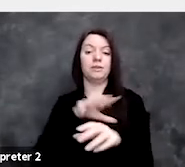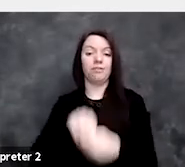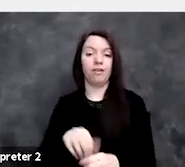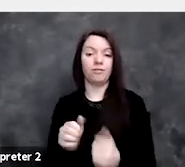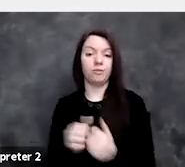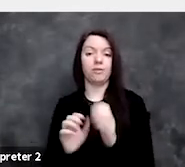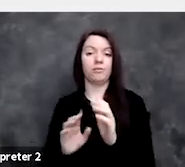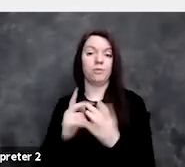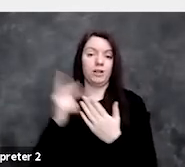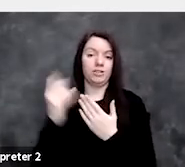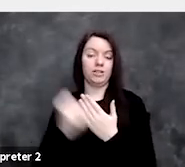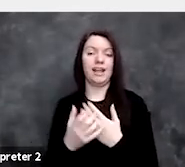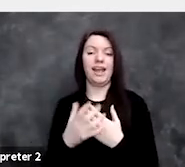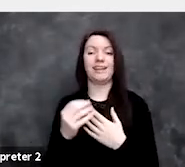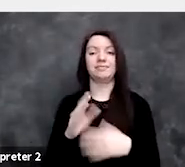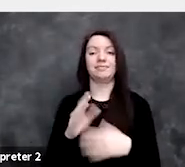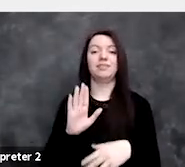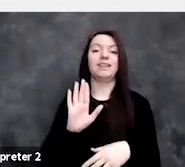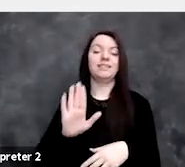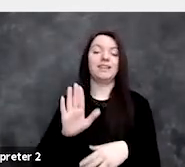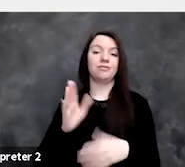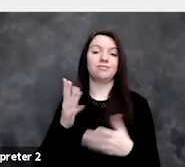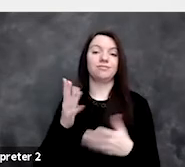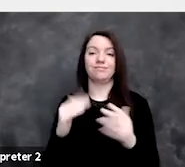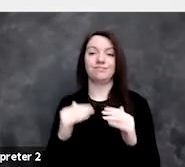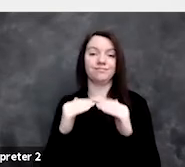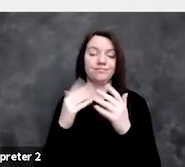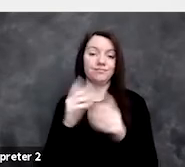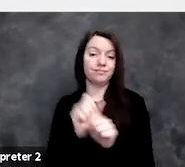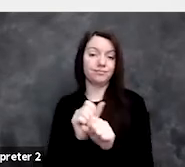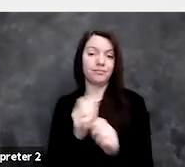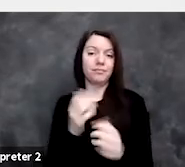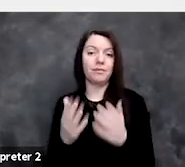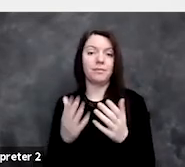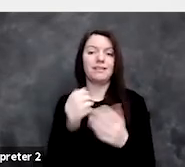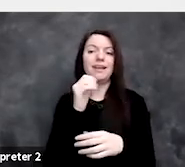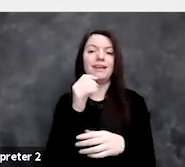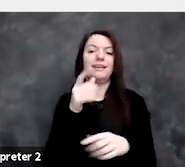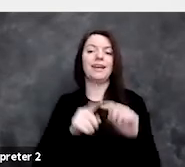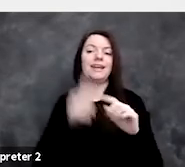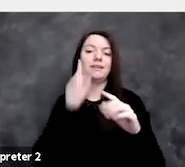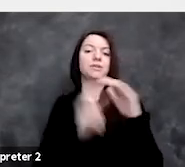and because they're at a level, sometimes they don't know the impact of what they're doing.